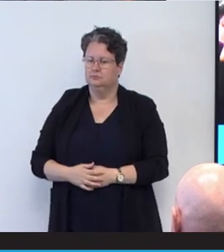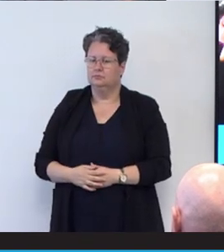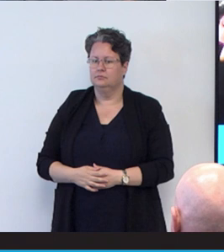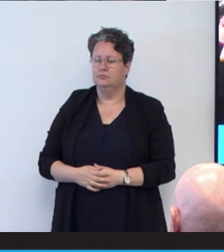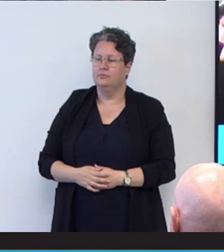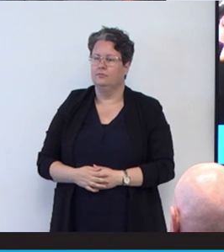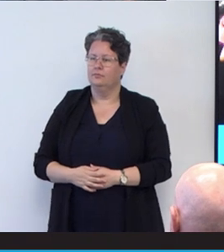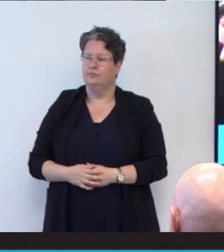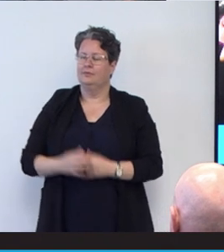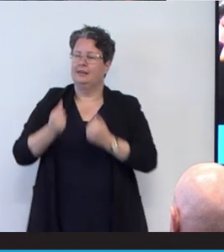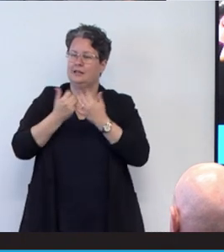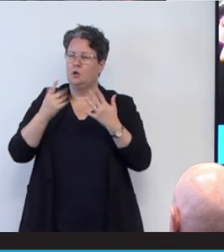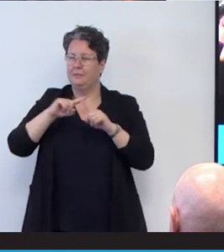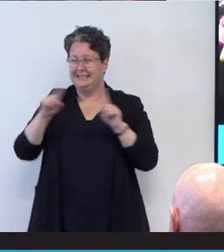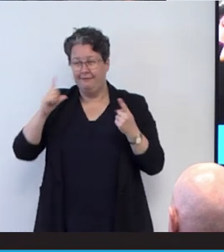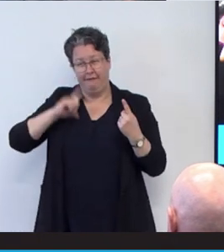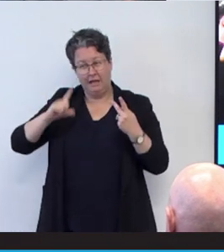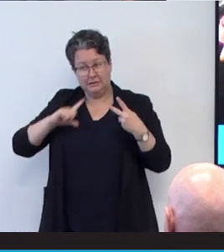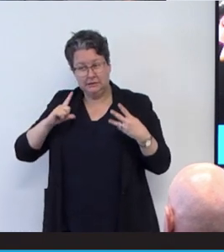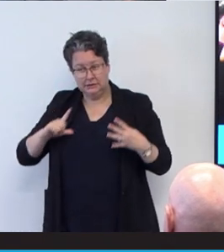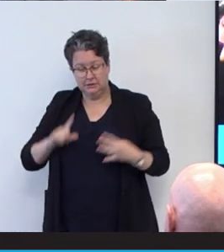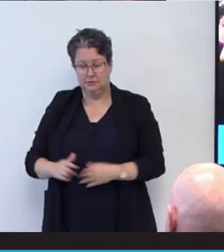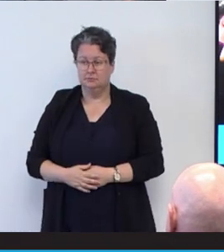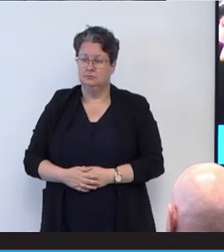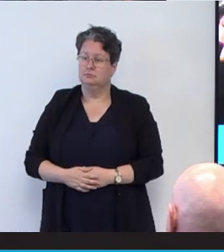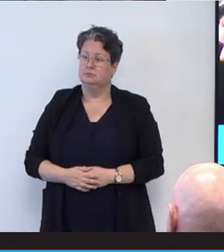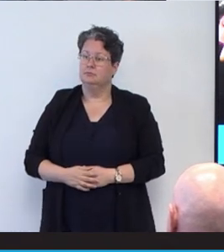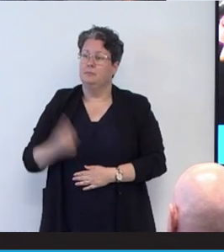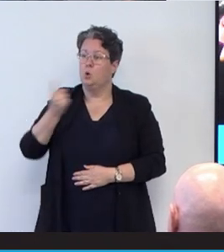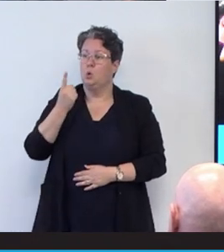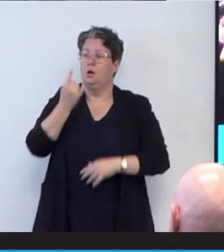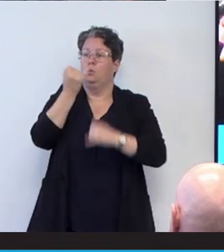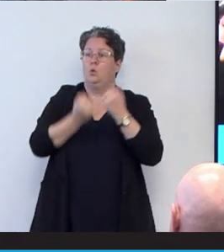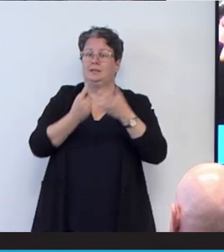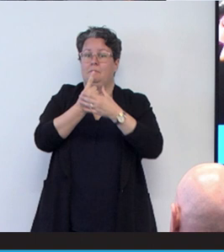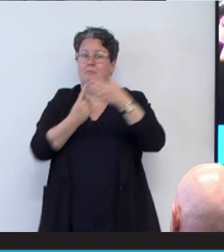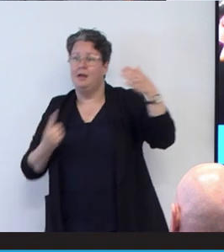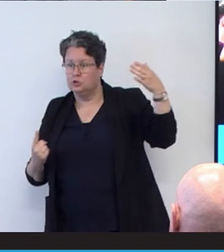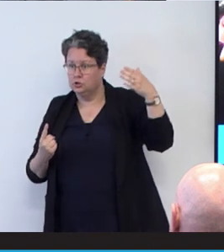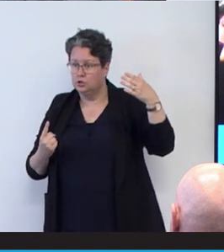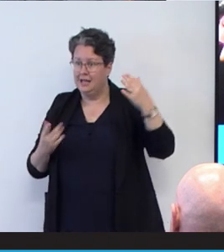many factors that go into it. But who are the most marginalized people when they access education?